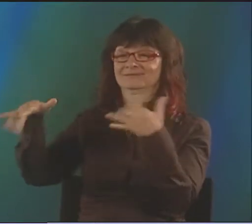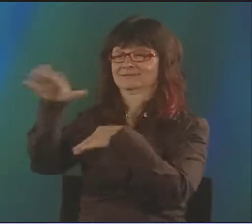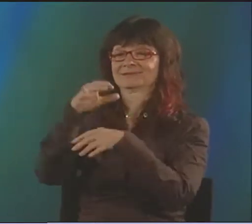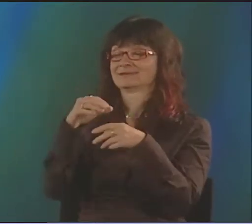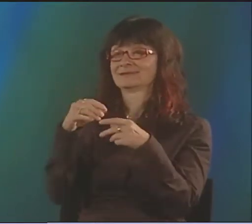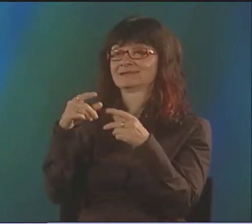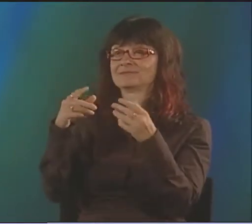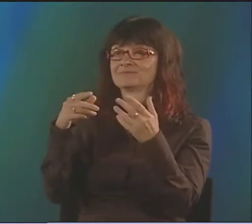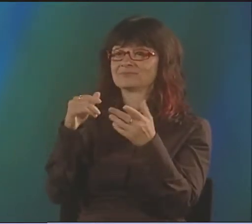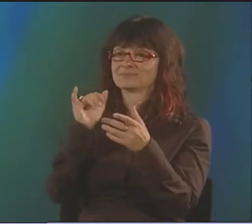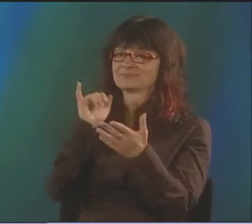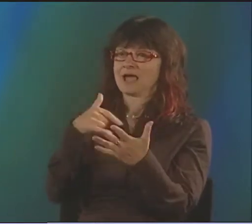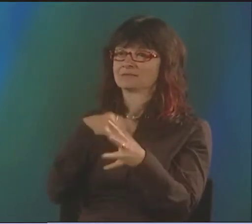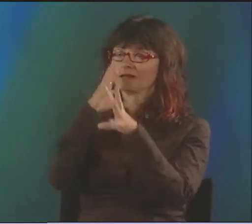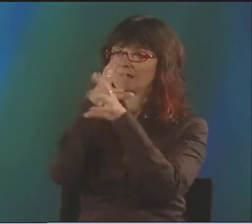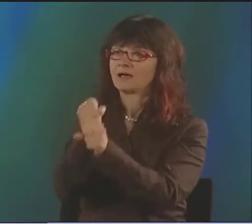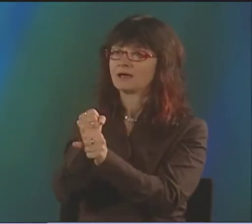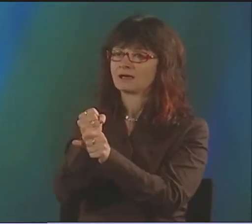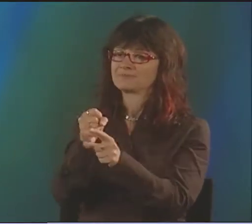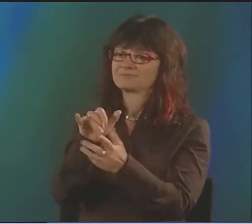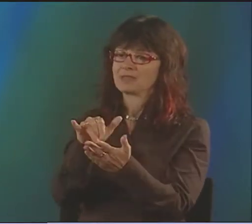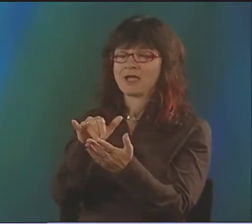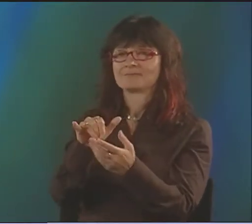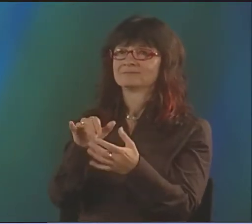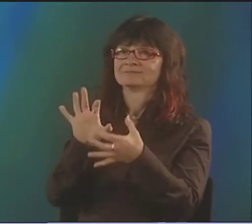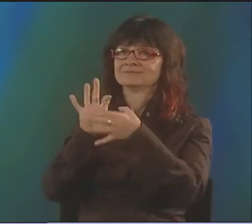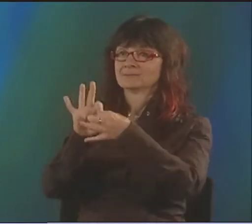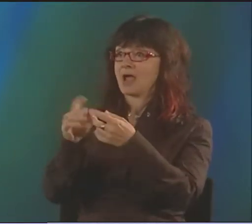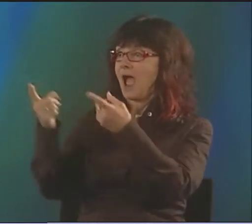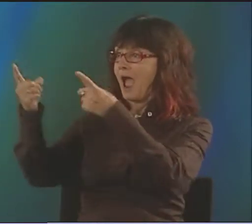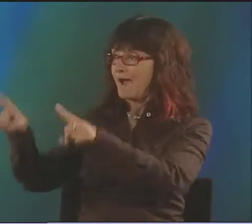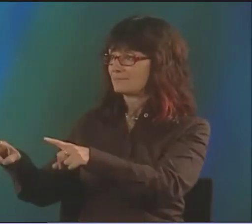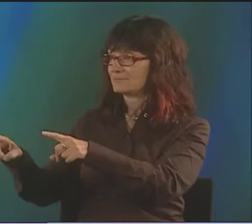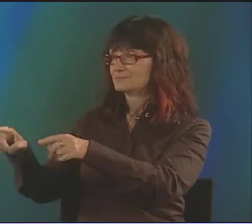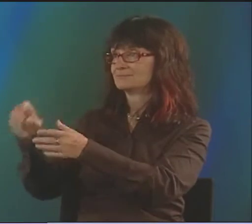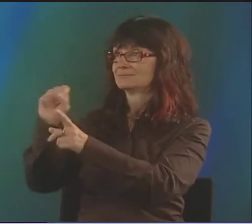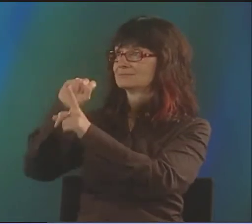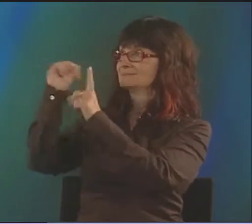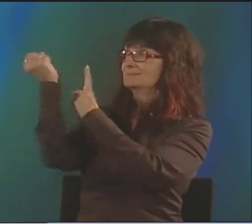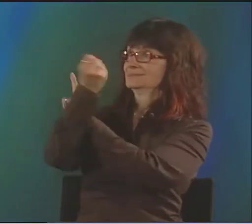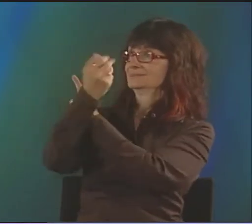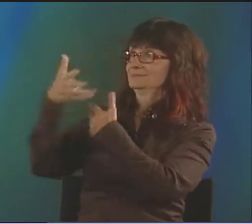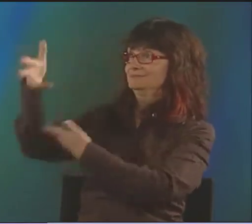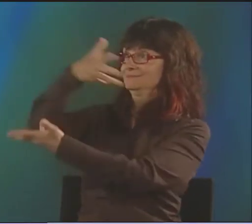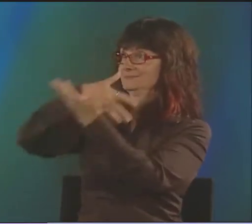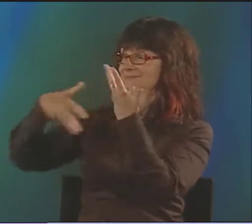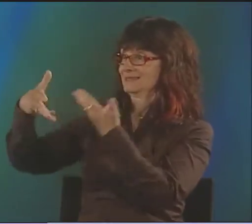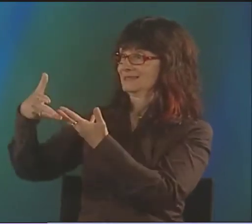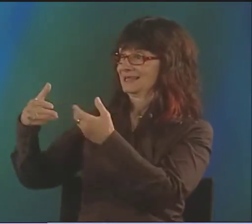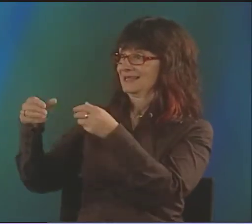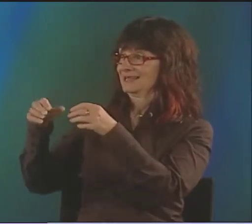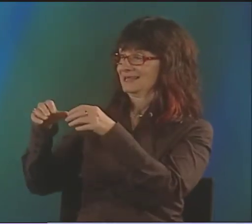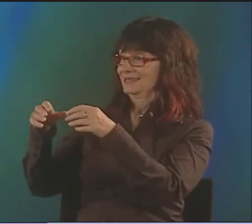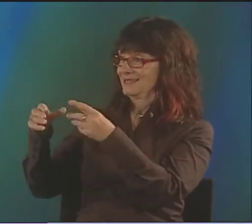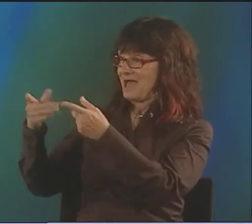AND TELLING THE HISTORY OF A PEOPLE. IT'S FASCINATING REALLY THAT SOMETHING CAN HAPPEN IN SOCIETY,